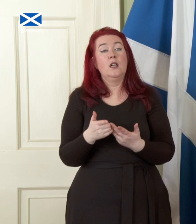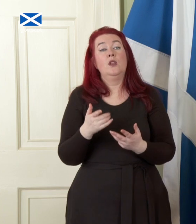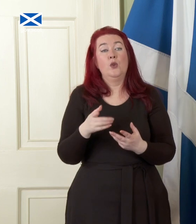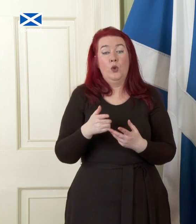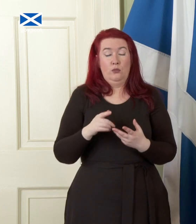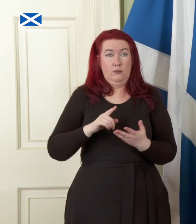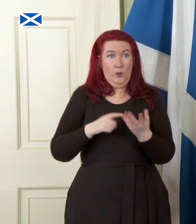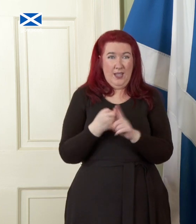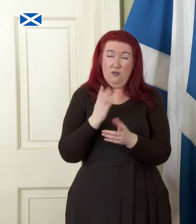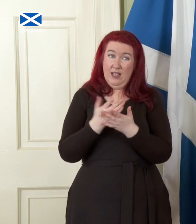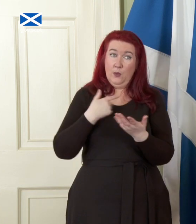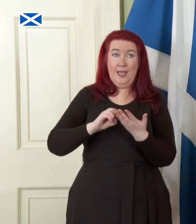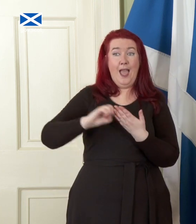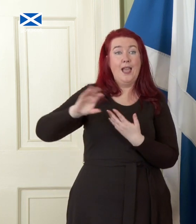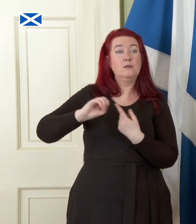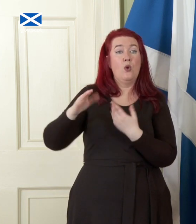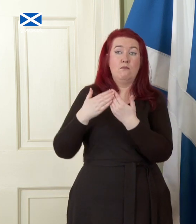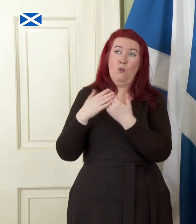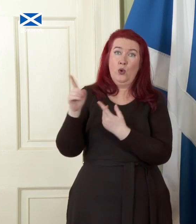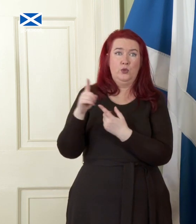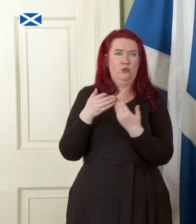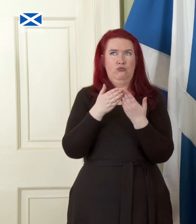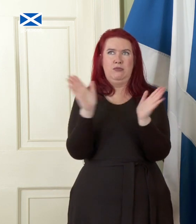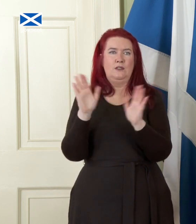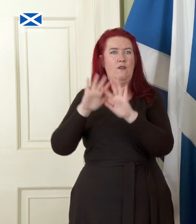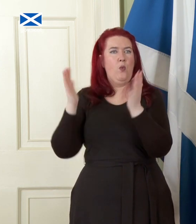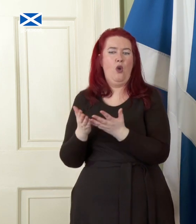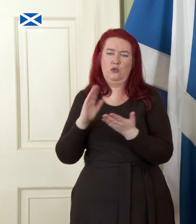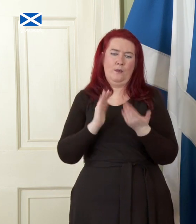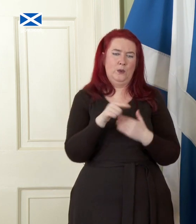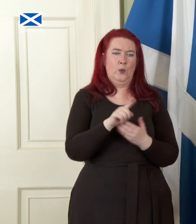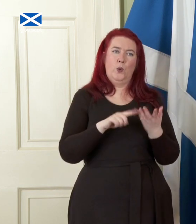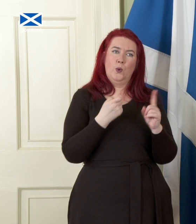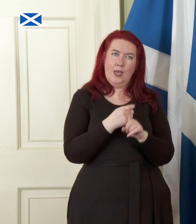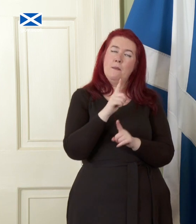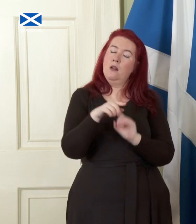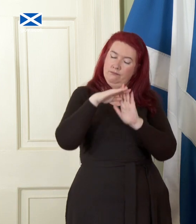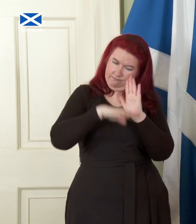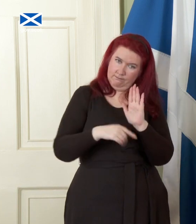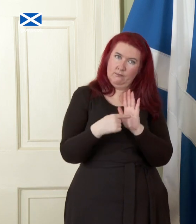to the rest of the world than to the rest of the UK. Nevertheless, we set out here the mechanisms